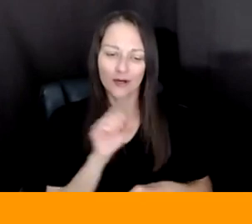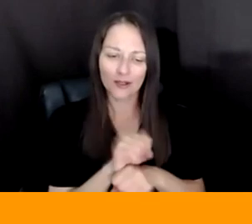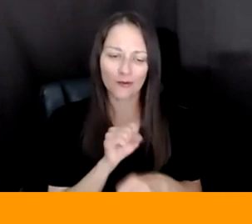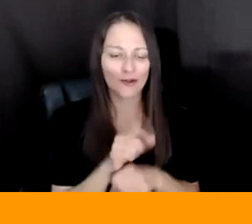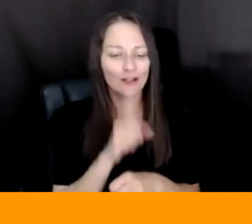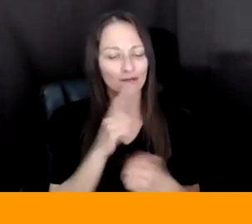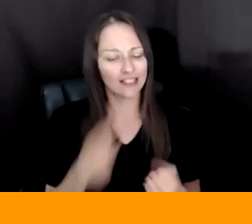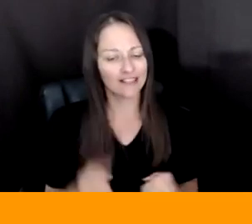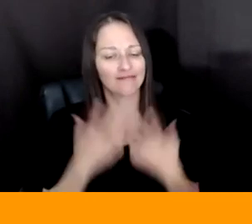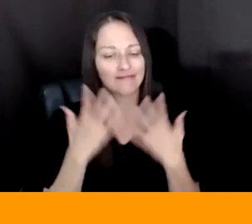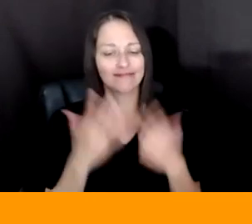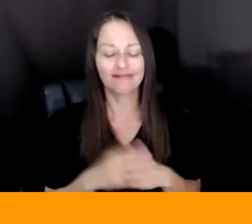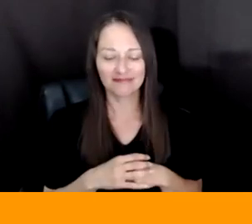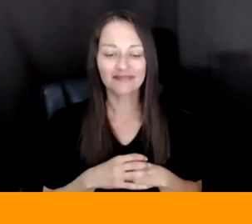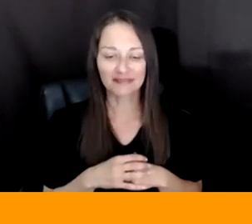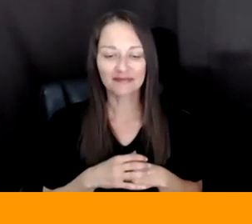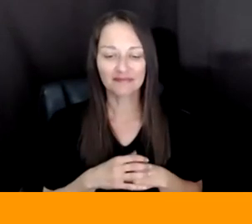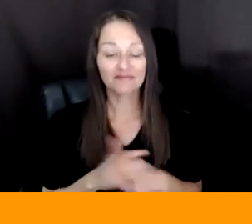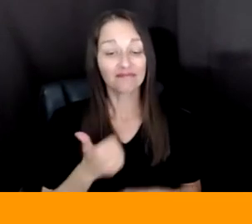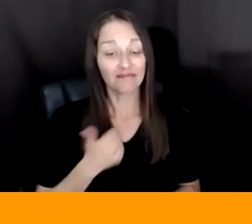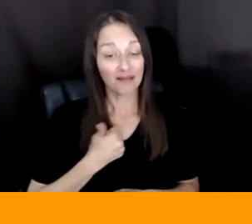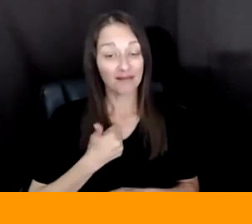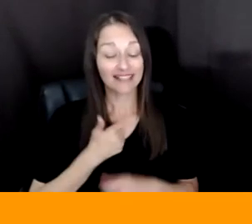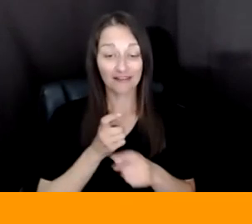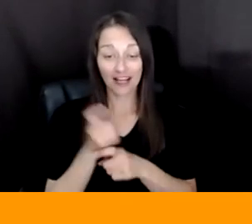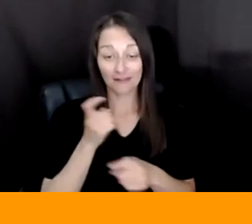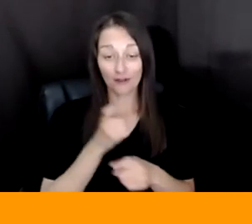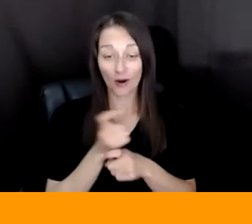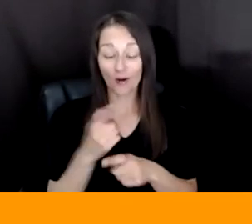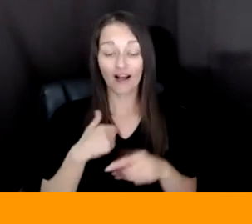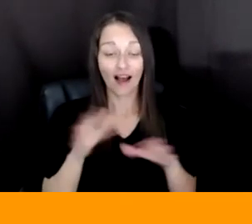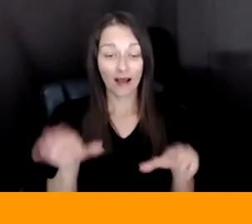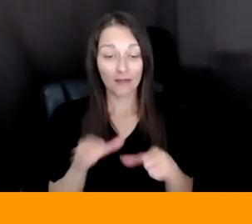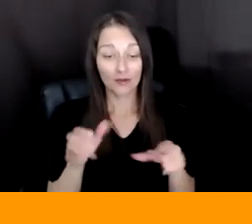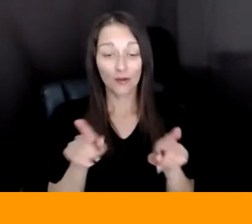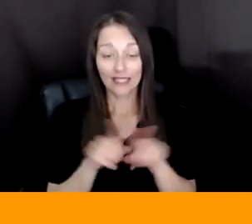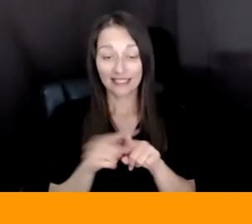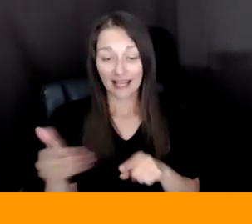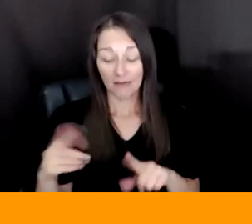I LIKE TO JOKE THAT I'VE BEEN DOING THE SAME THING BUT PEOPLE SAY THAT A DIFFERENT NAME FOR IT,